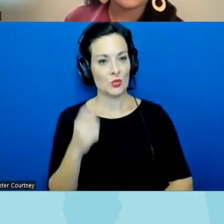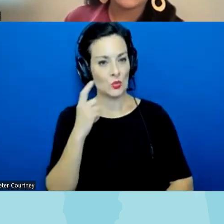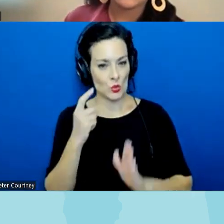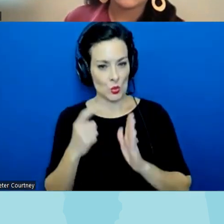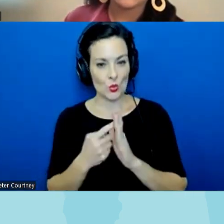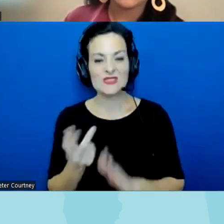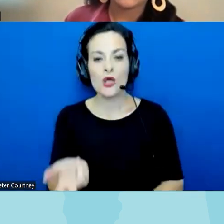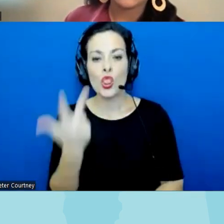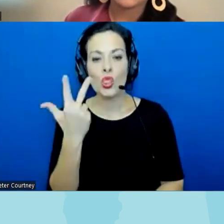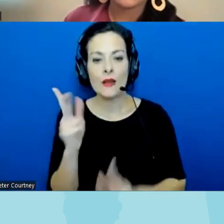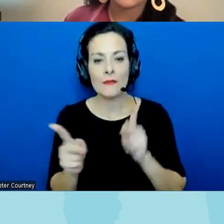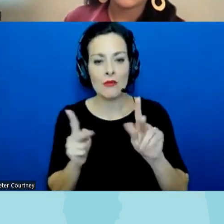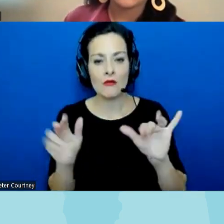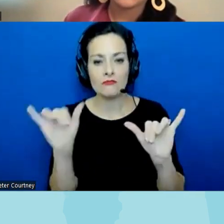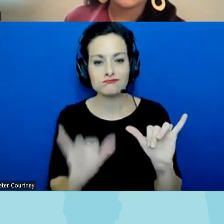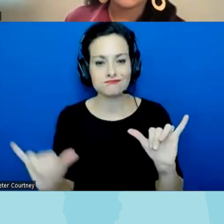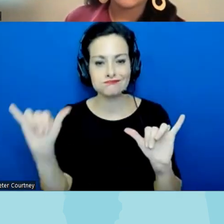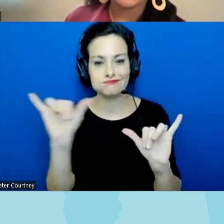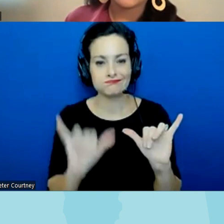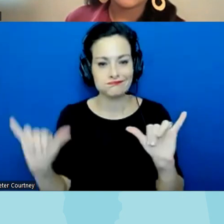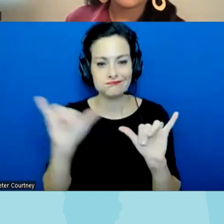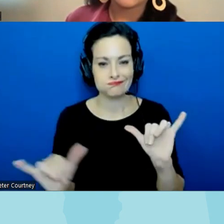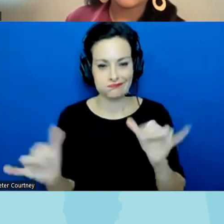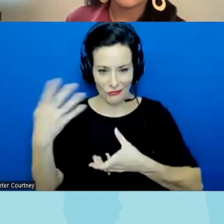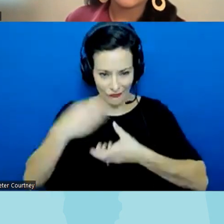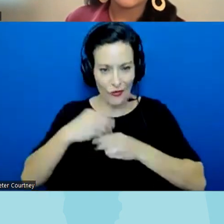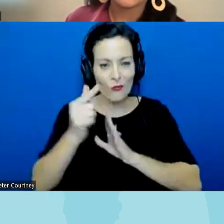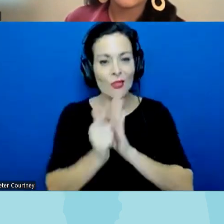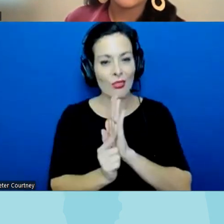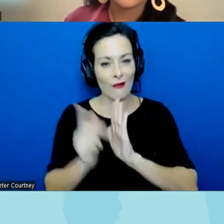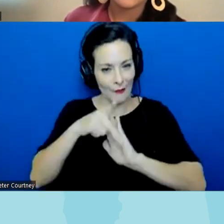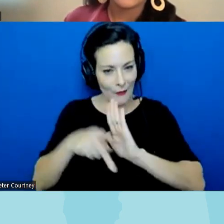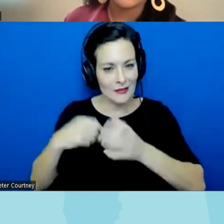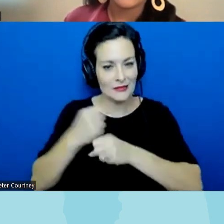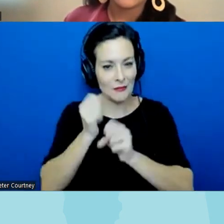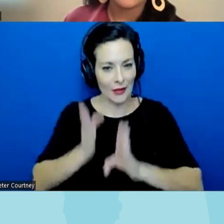people at every opportunity to engage with law and policy makers it's literally the same three to